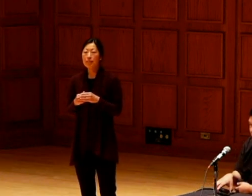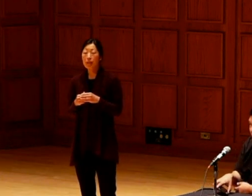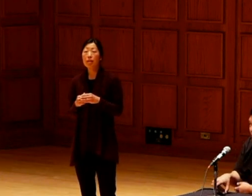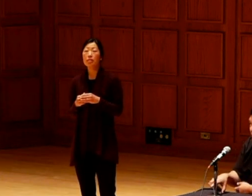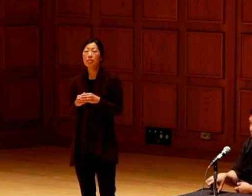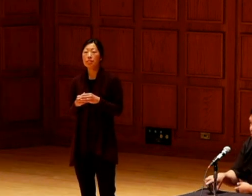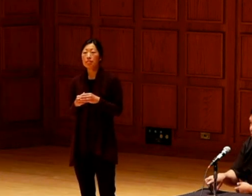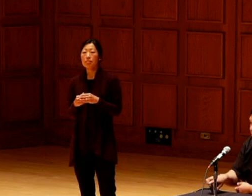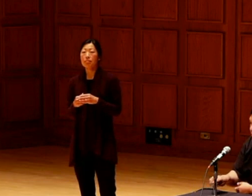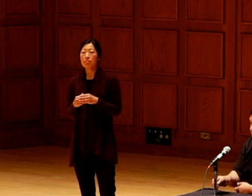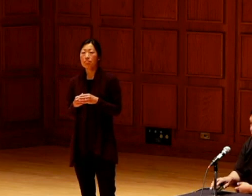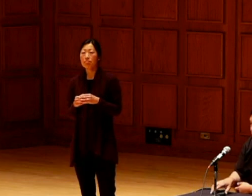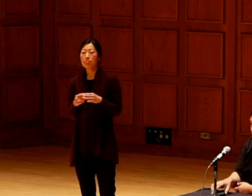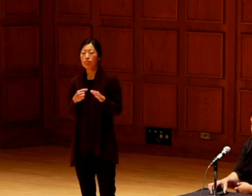You know, I was raised by a single mother.